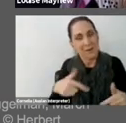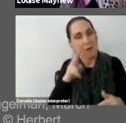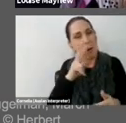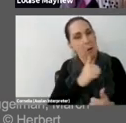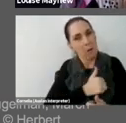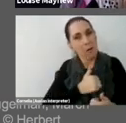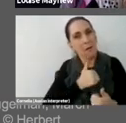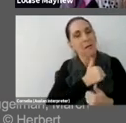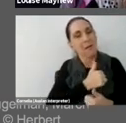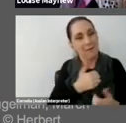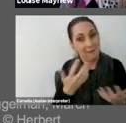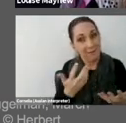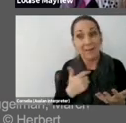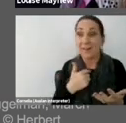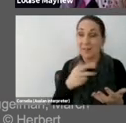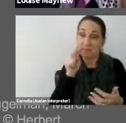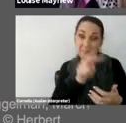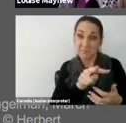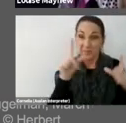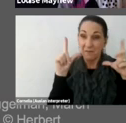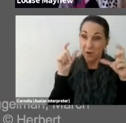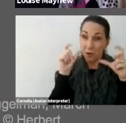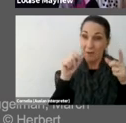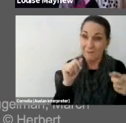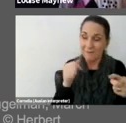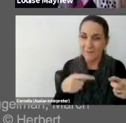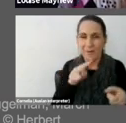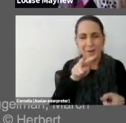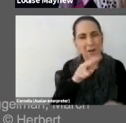Whenever I look at this photograph I have a very kind of curious